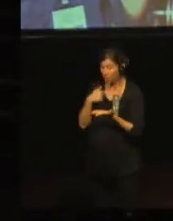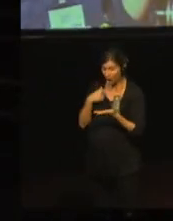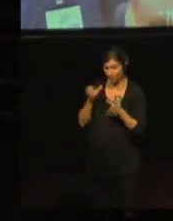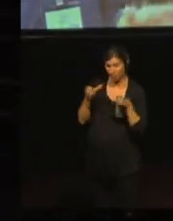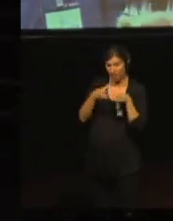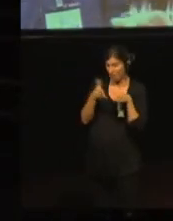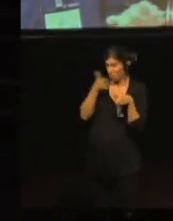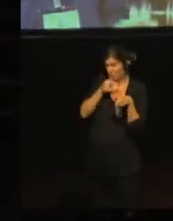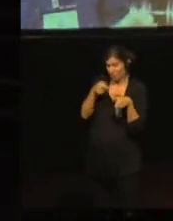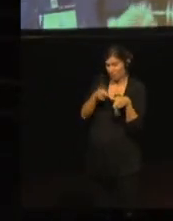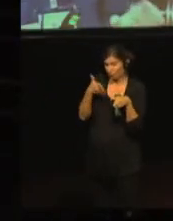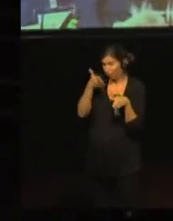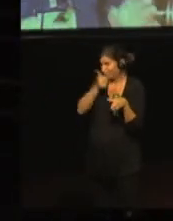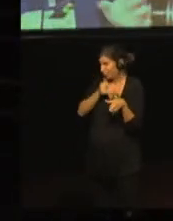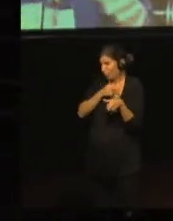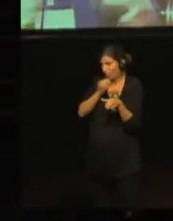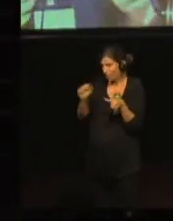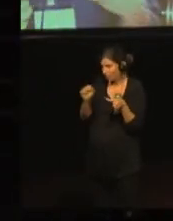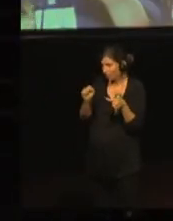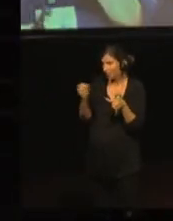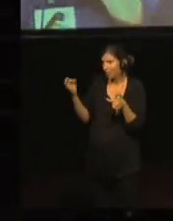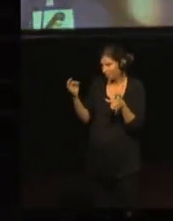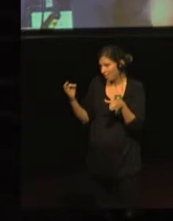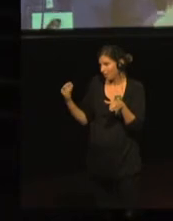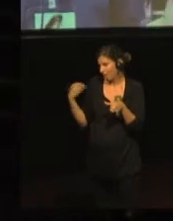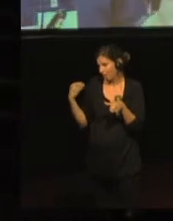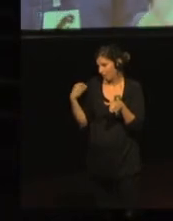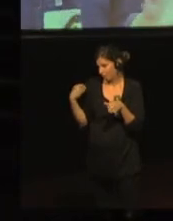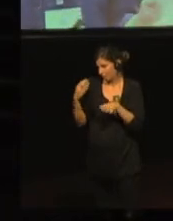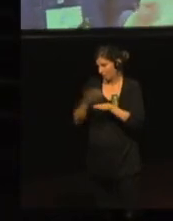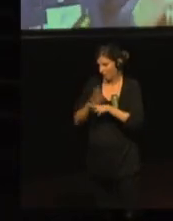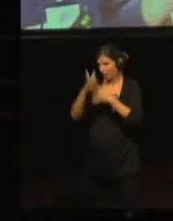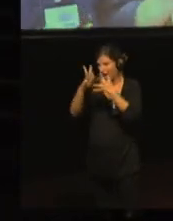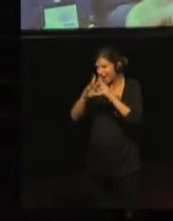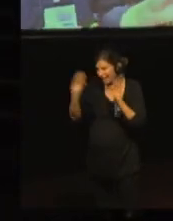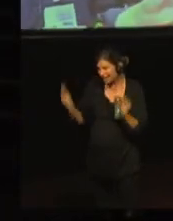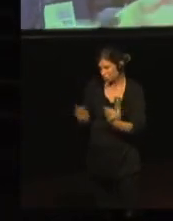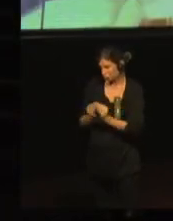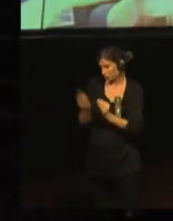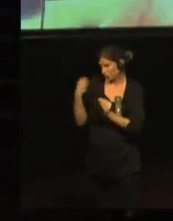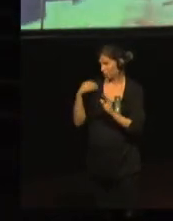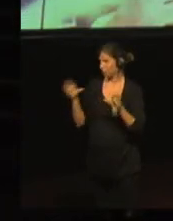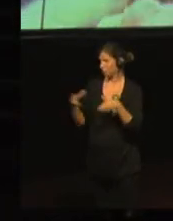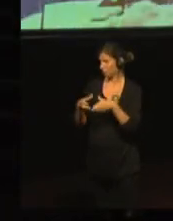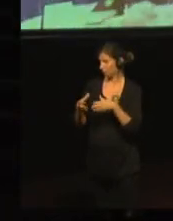Now I am going to try to give you an overview about the meetings one by one